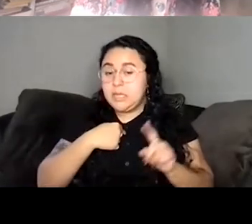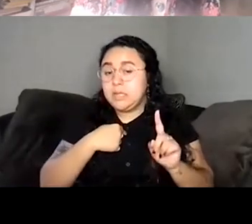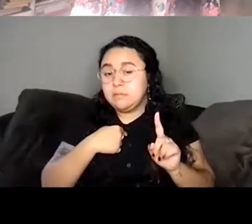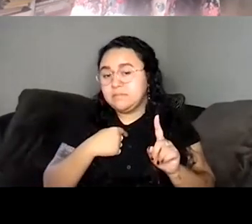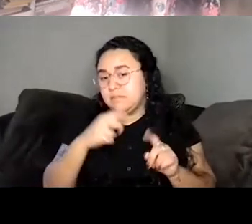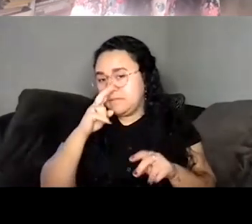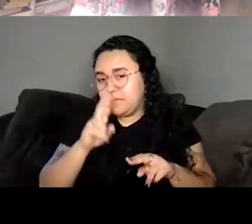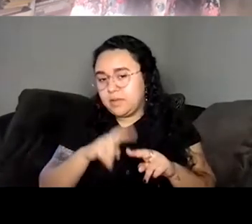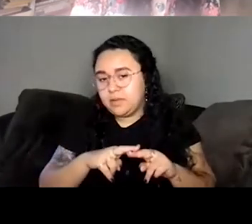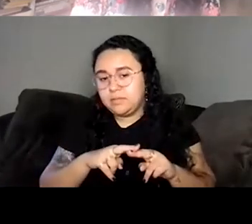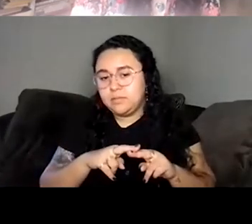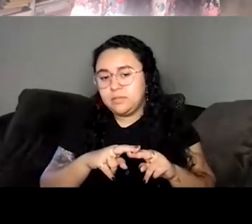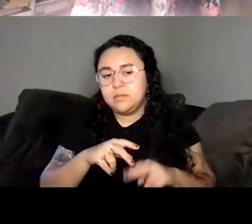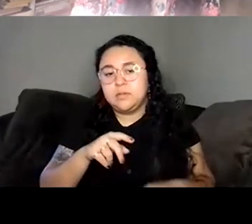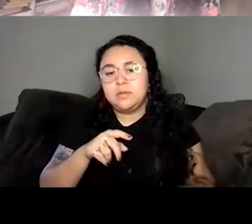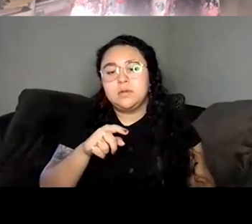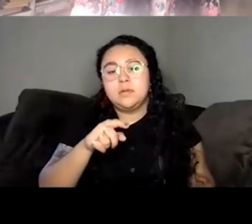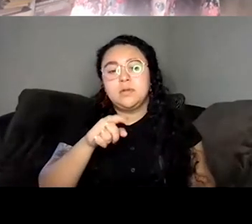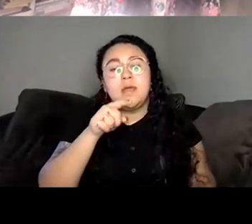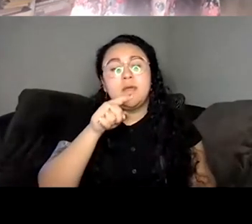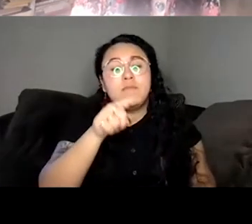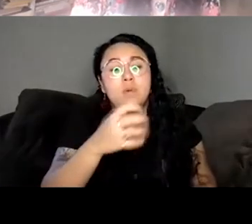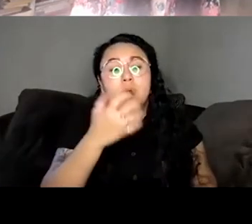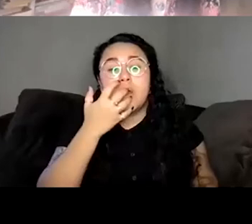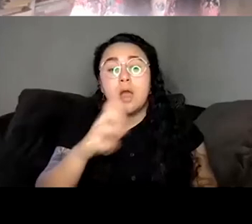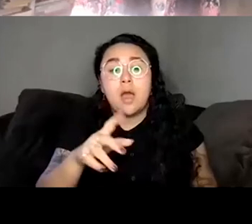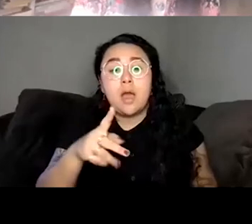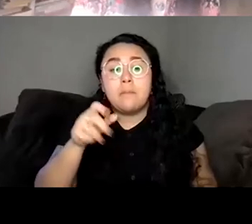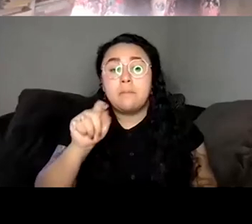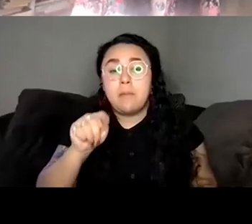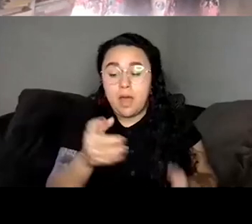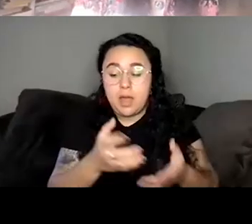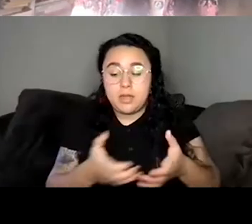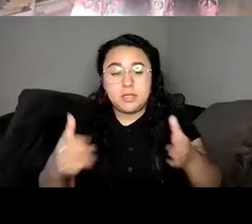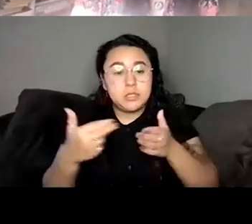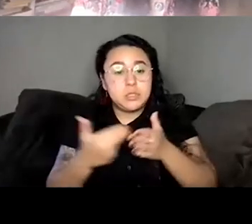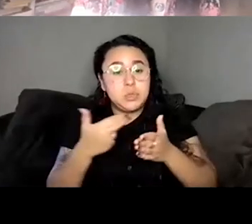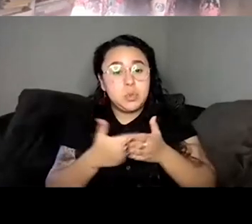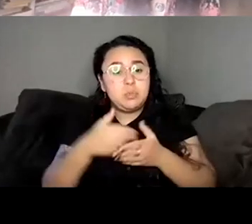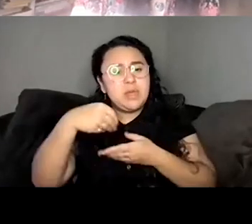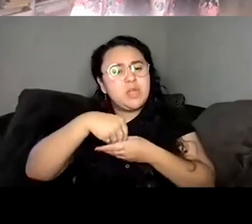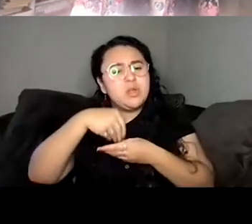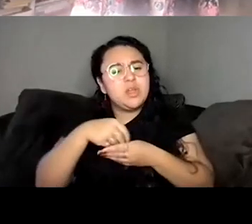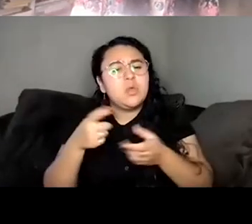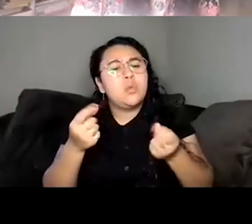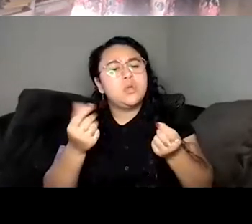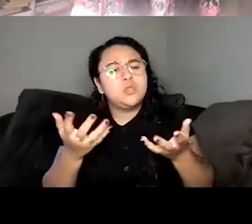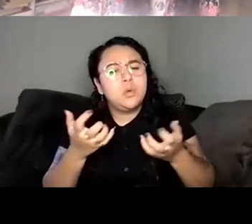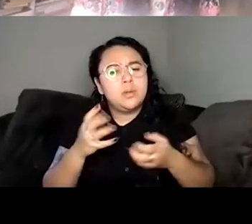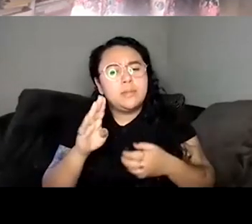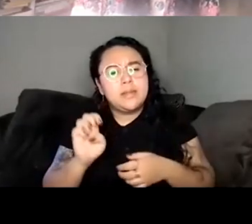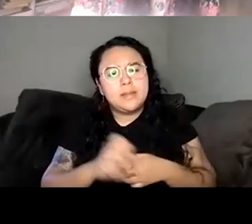were a hot pot ingredient, what ingredient would you be? Oh my god. That's so I invite